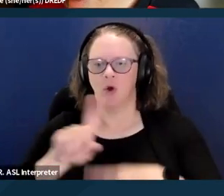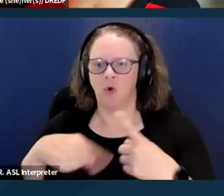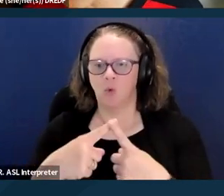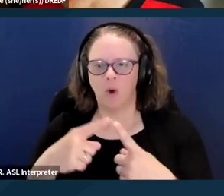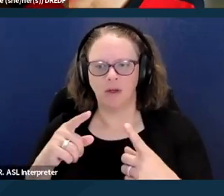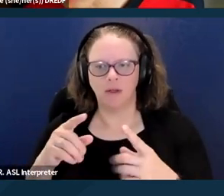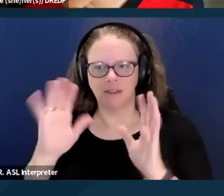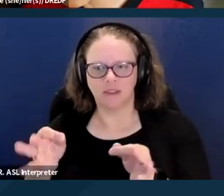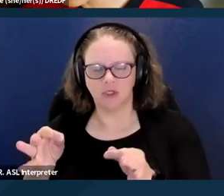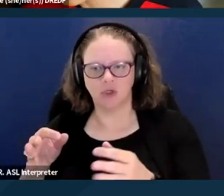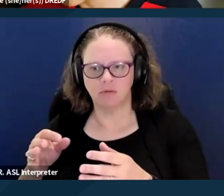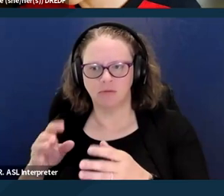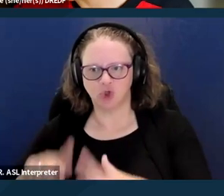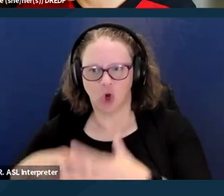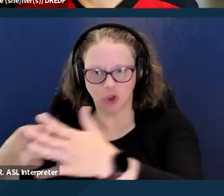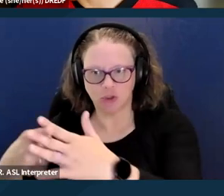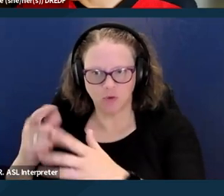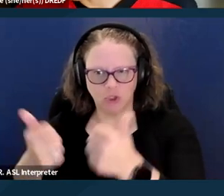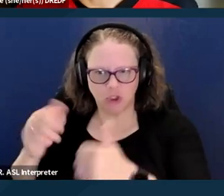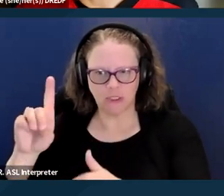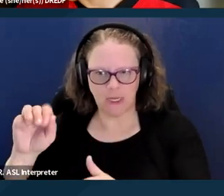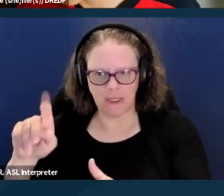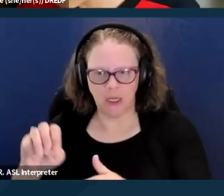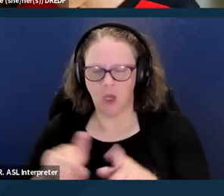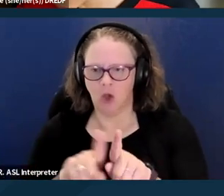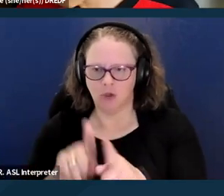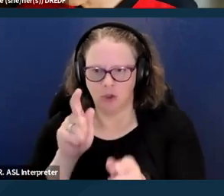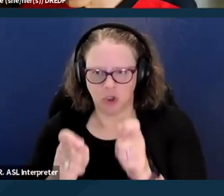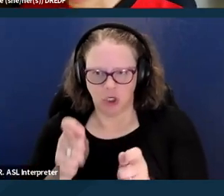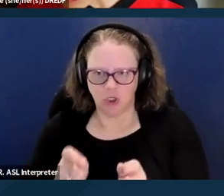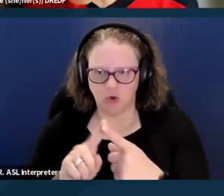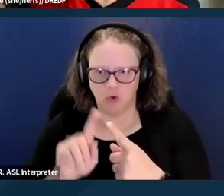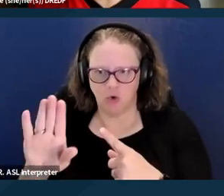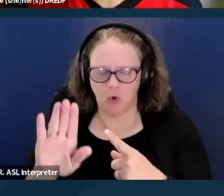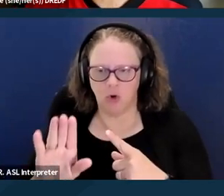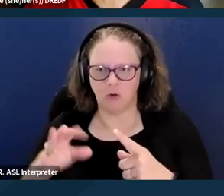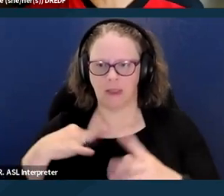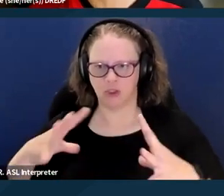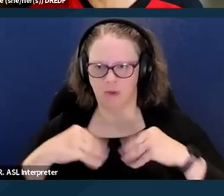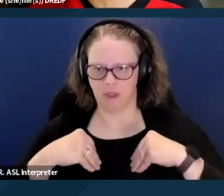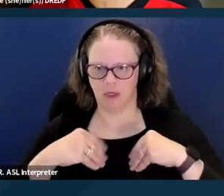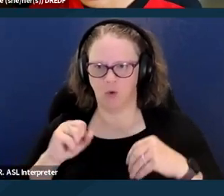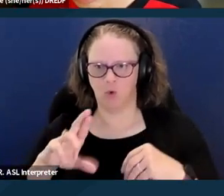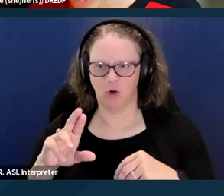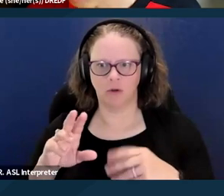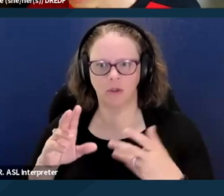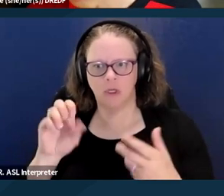as well as any changes to your eligibility status or your level of benefits. Any change in your medical status should be